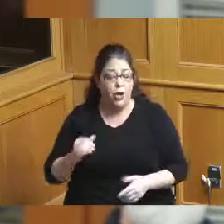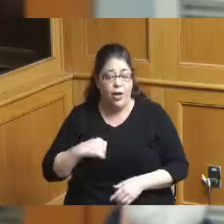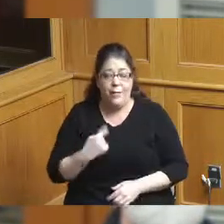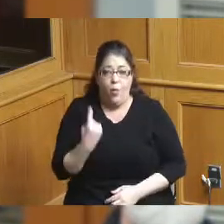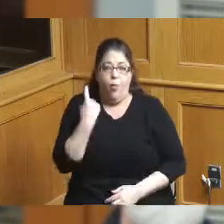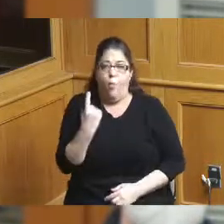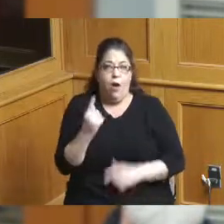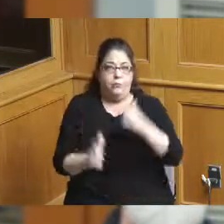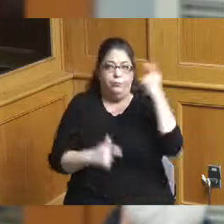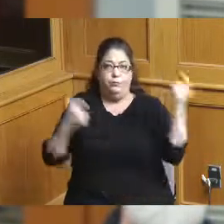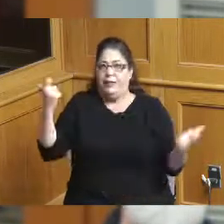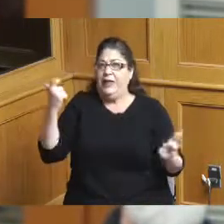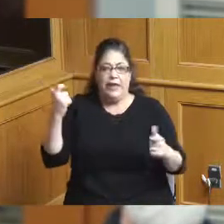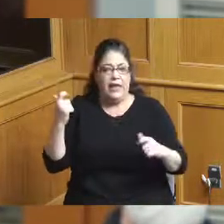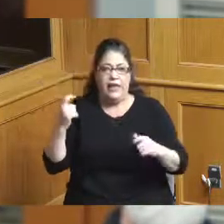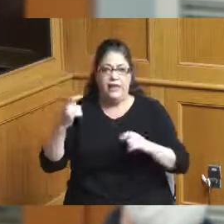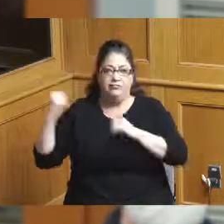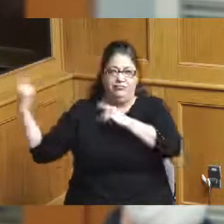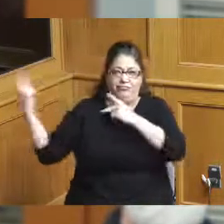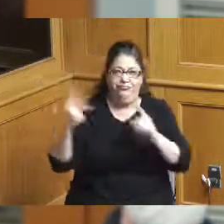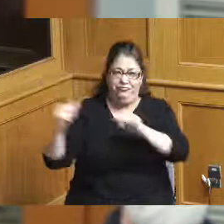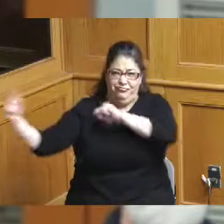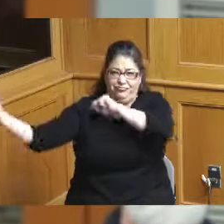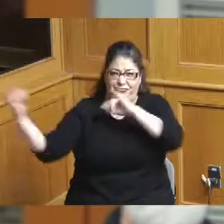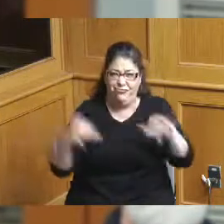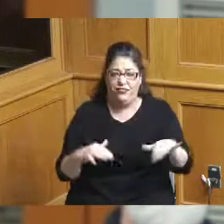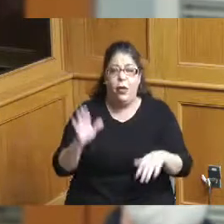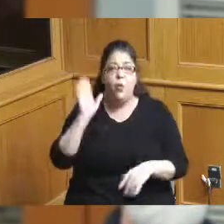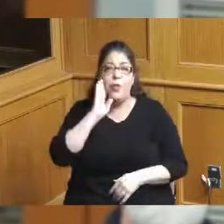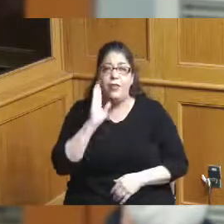World Cup will fill this Paul Brown Stadium with attendees from around the world for